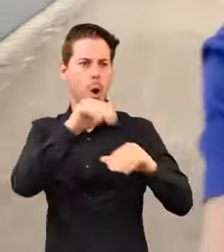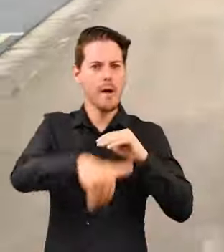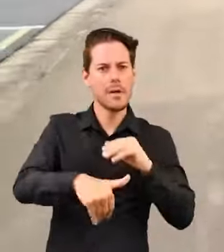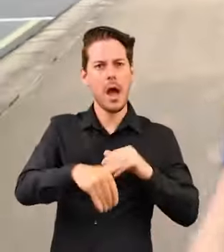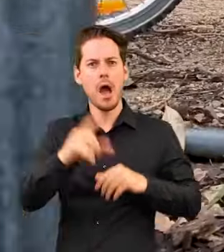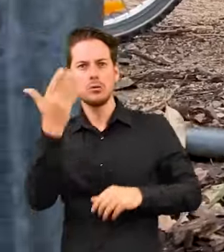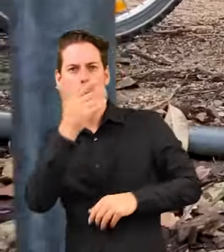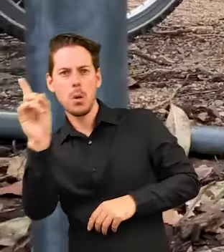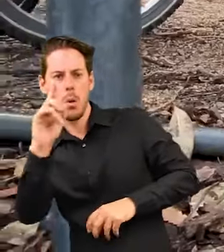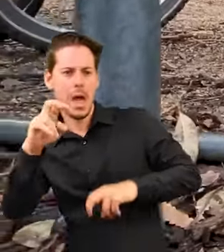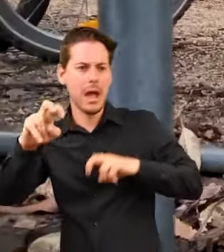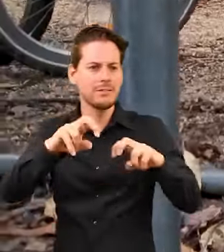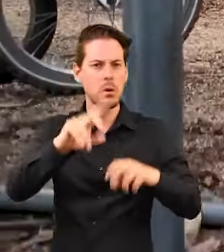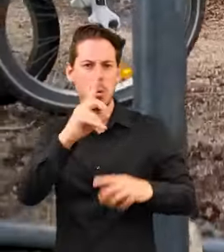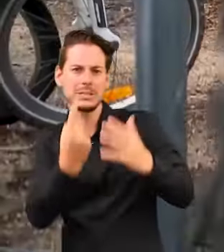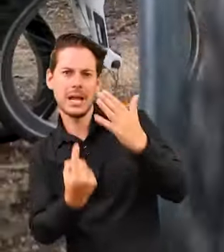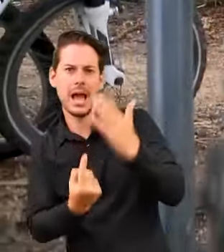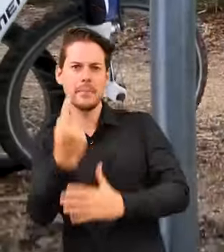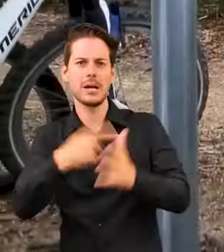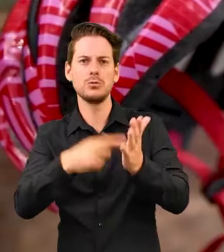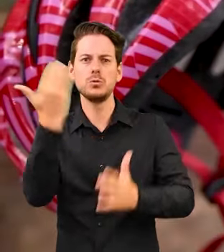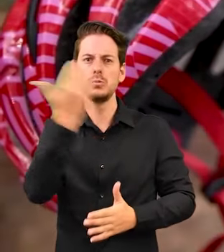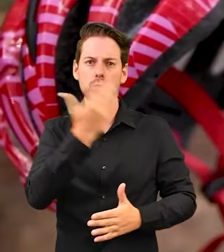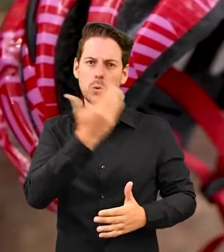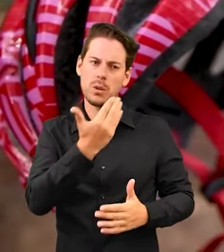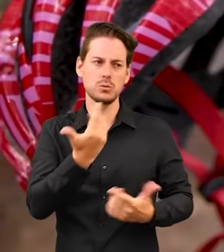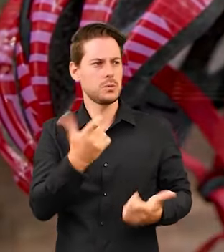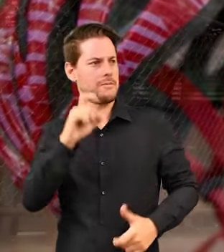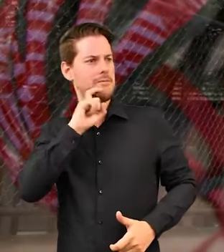might do at school or what's happened at school, and it's fun